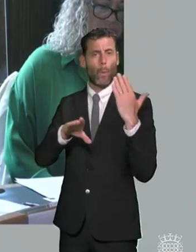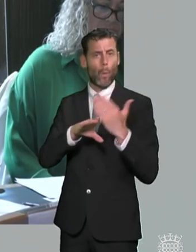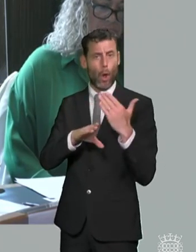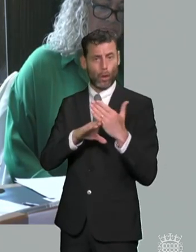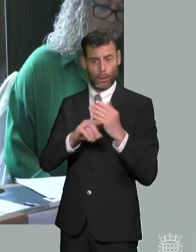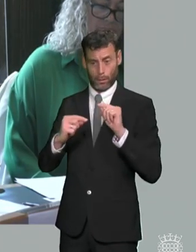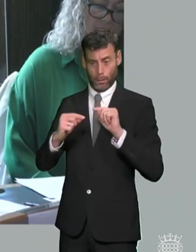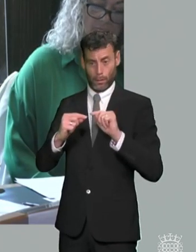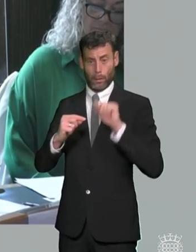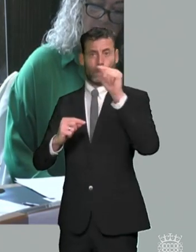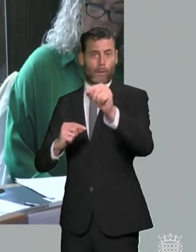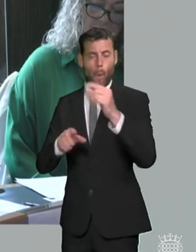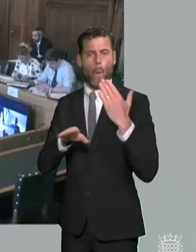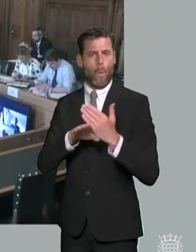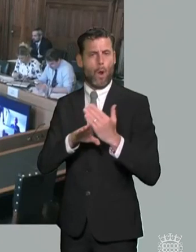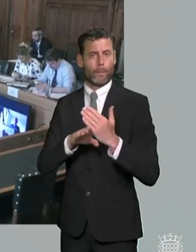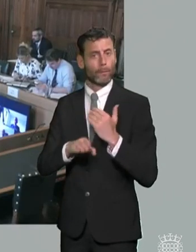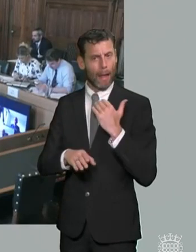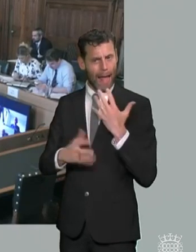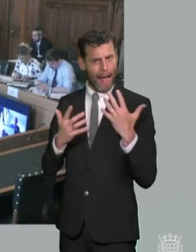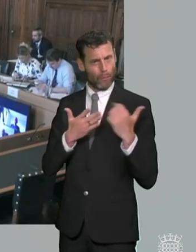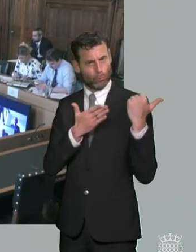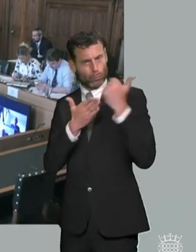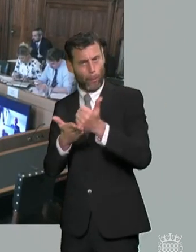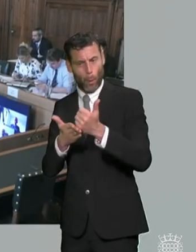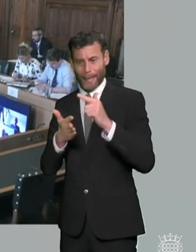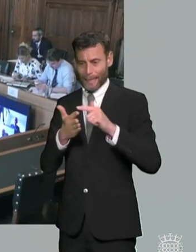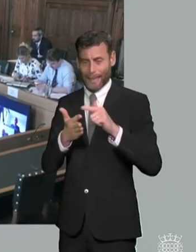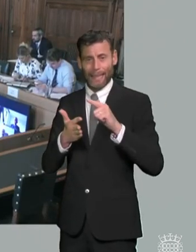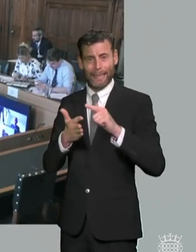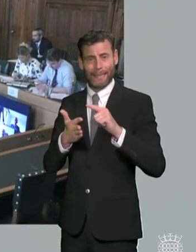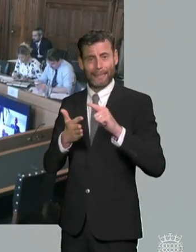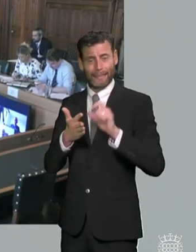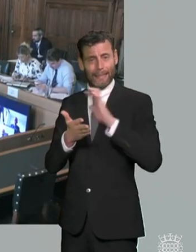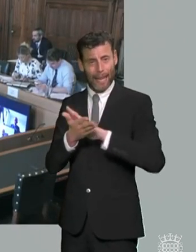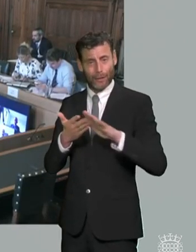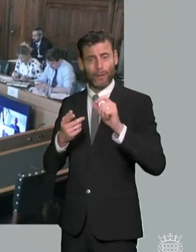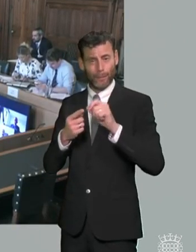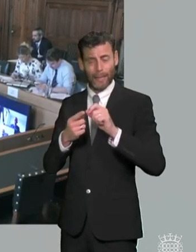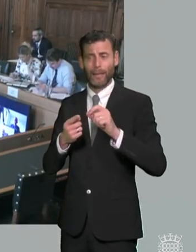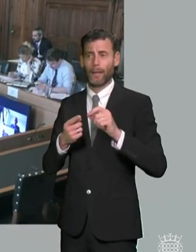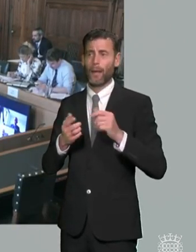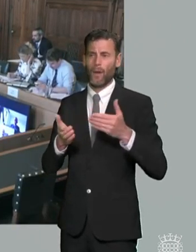um perhaps if i come to imogen first we're going to go for maroon because um he has got a time constraint as i understand it